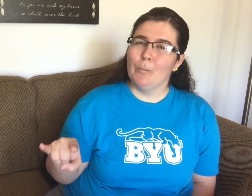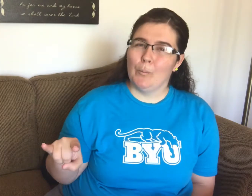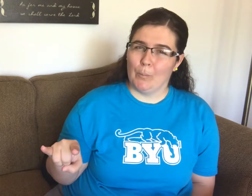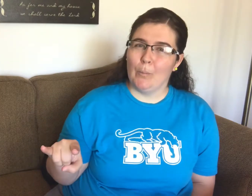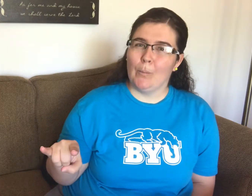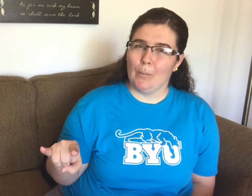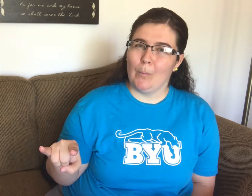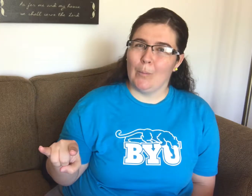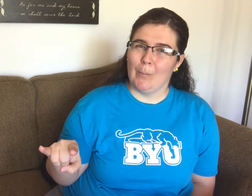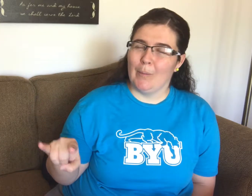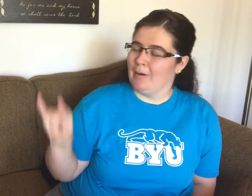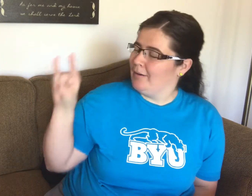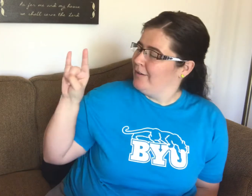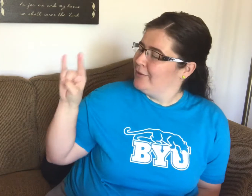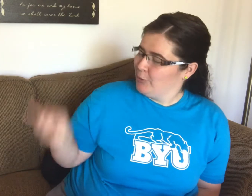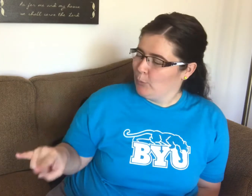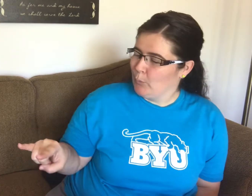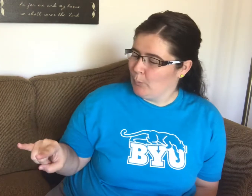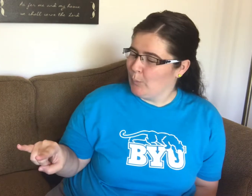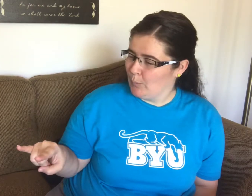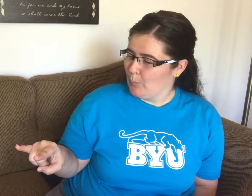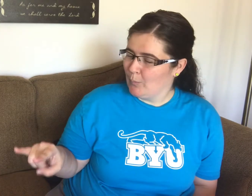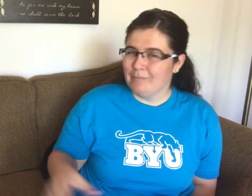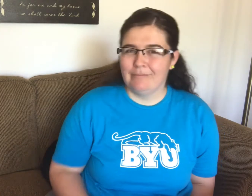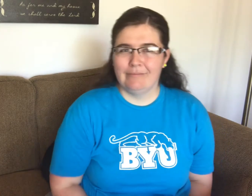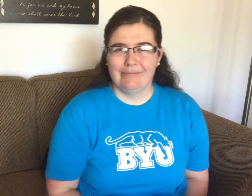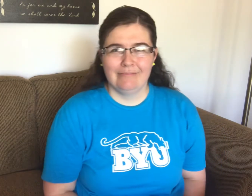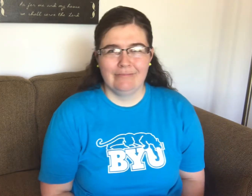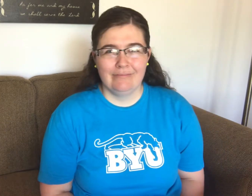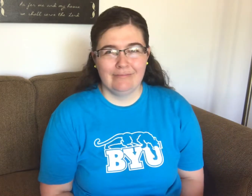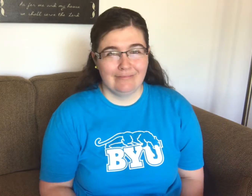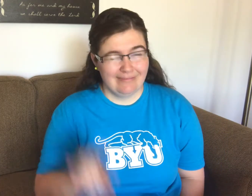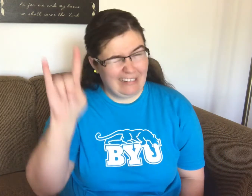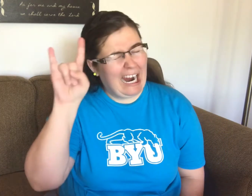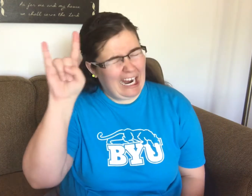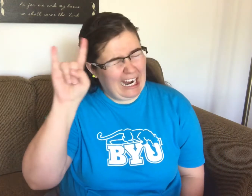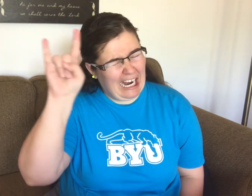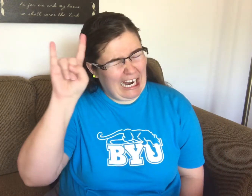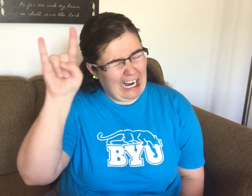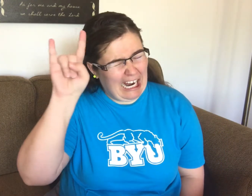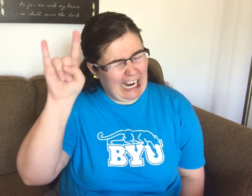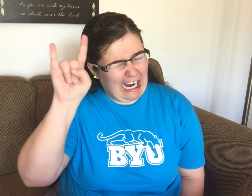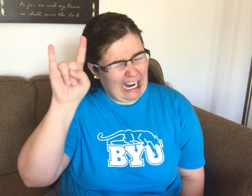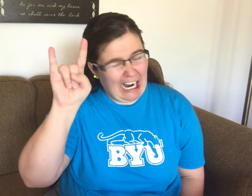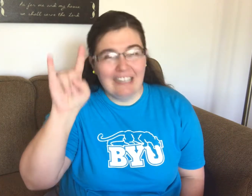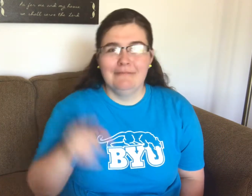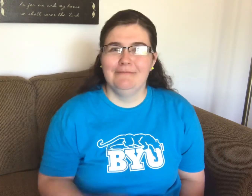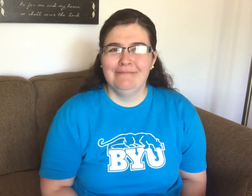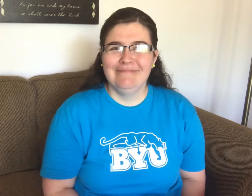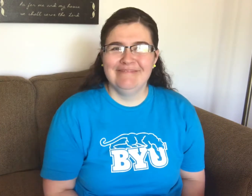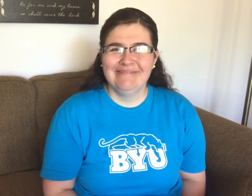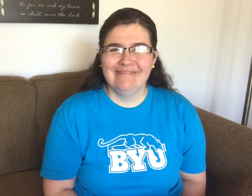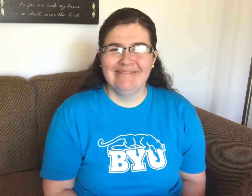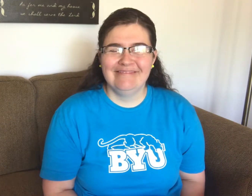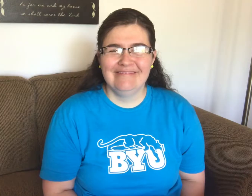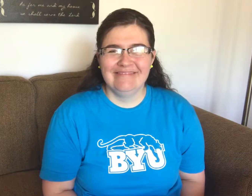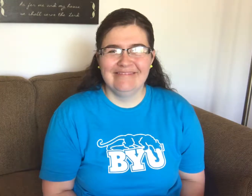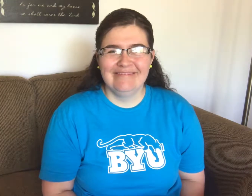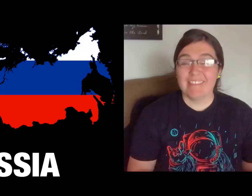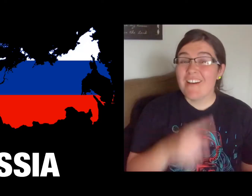So you sign YOUTUBE like this. ROCK ON, MY PEEPS!